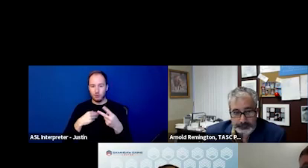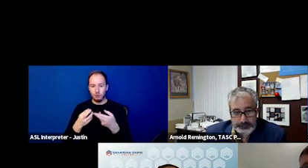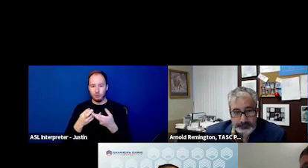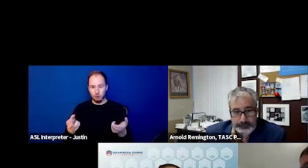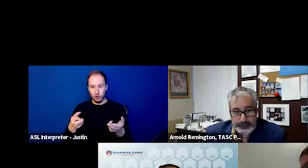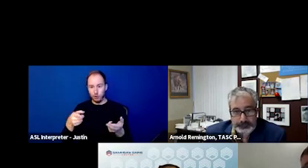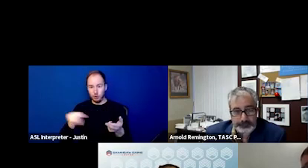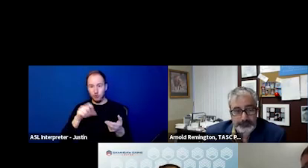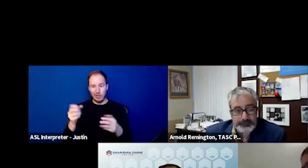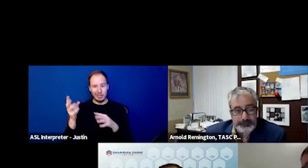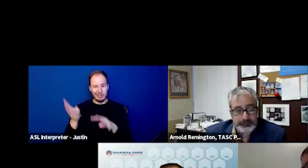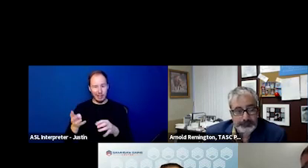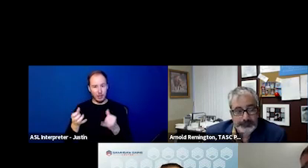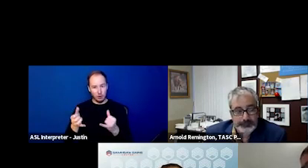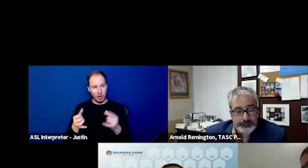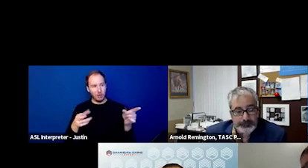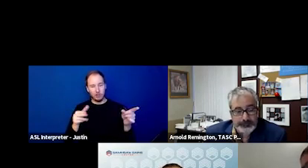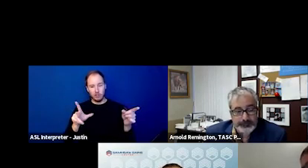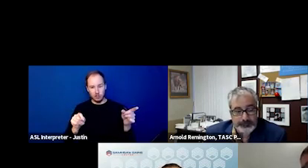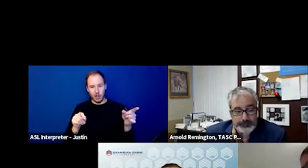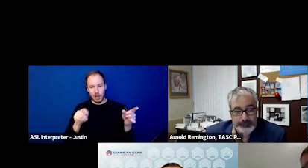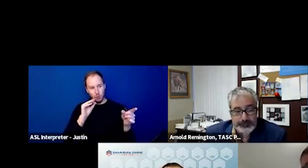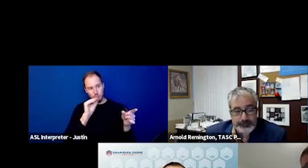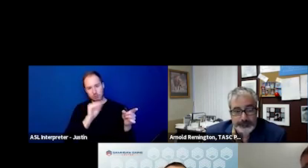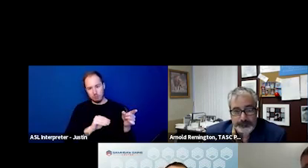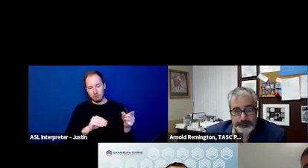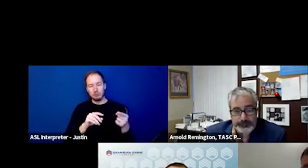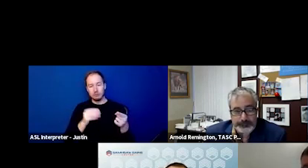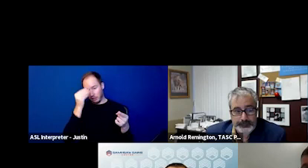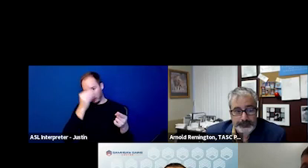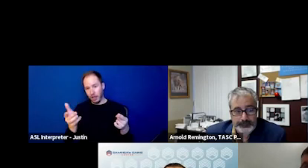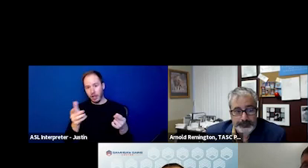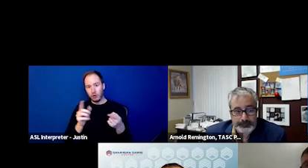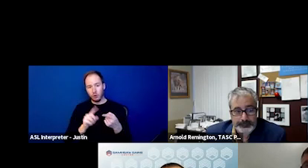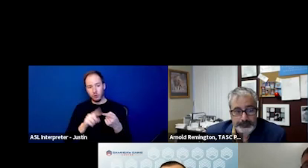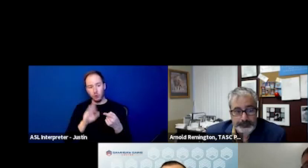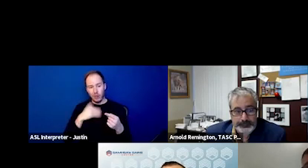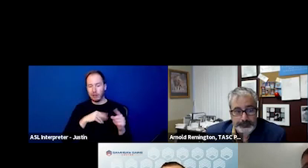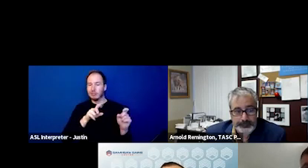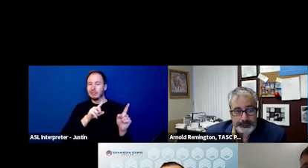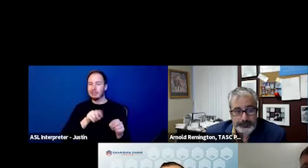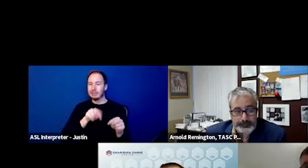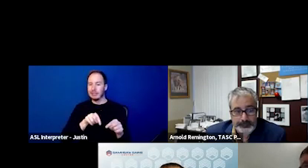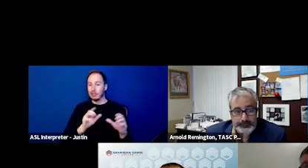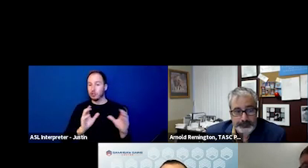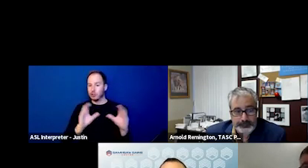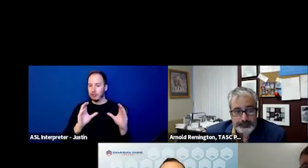download now from the chat box. We have let you know that there is an attendance certificate for this panel.